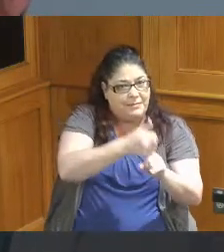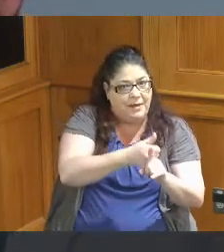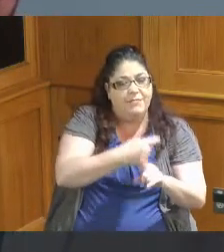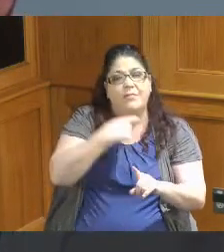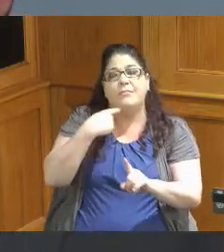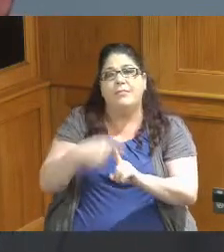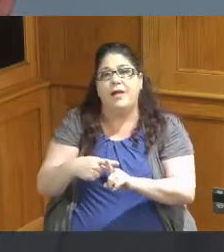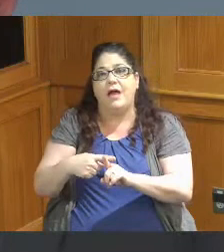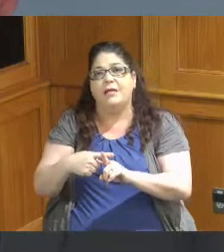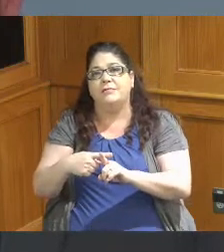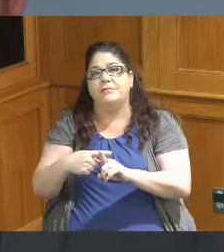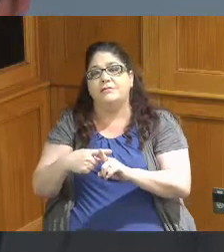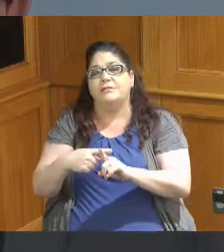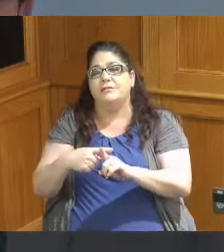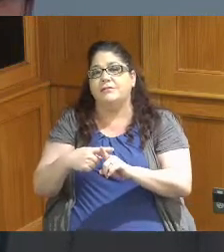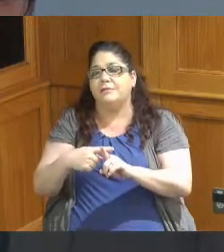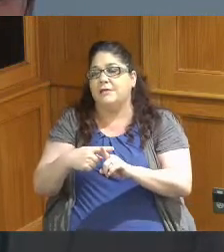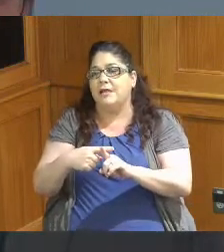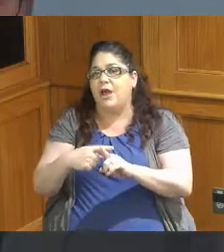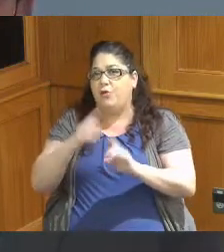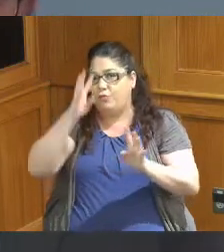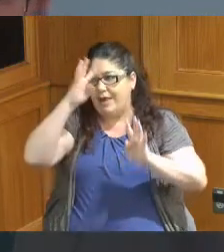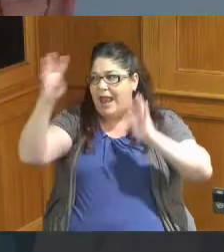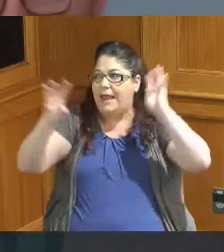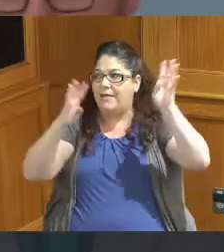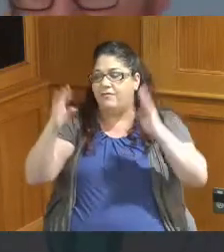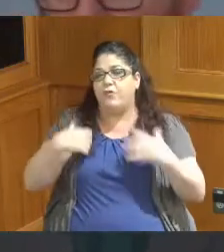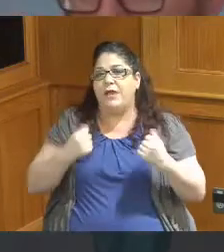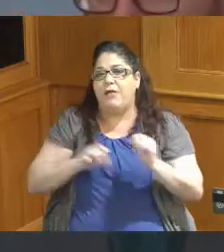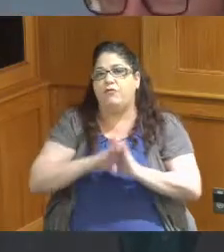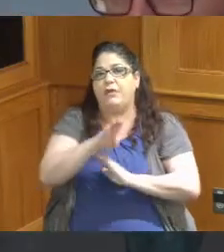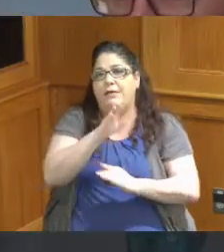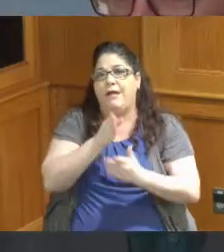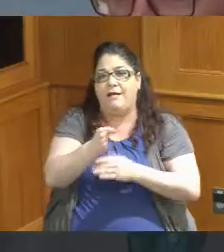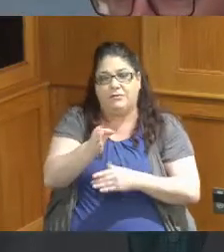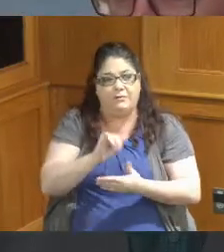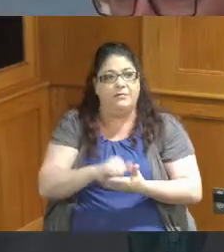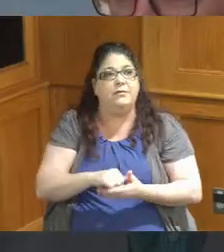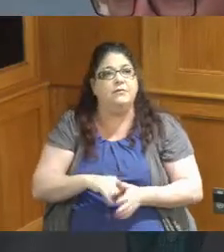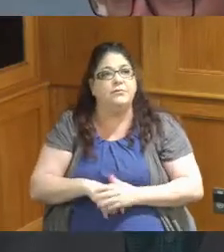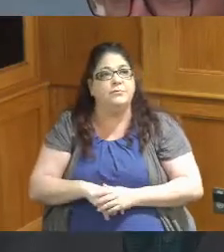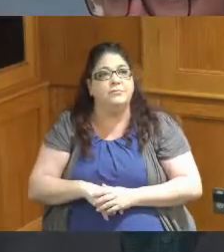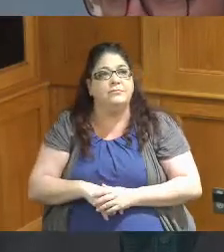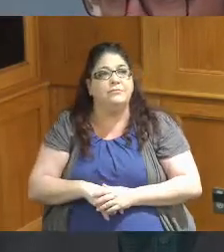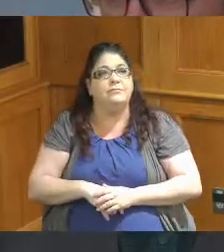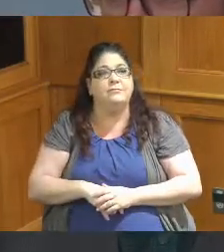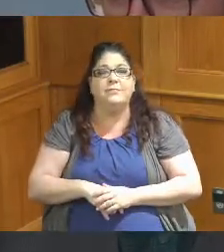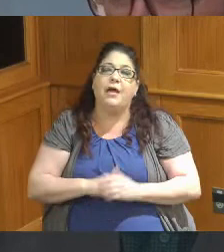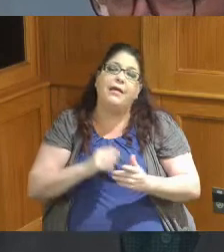creative recovery as like Joe mentioned we exist in this post Covid world so thank you very much